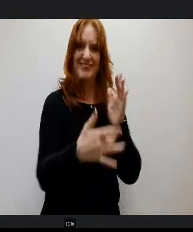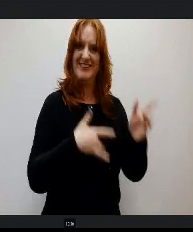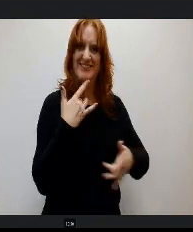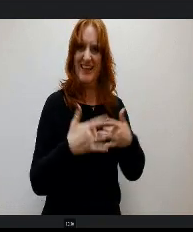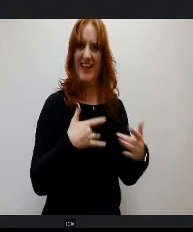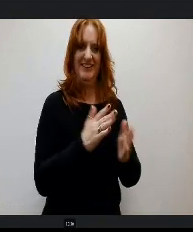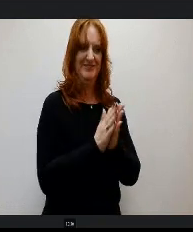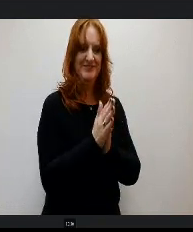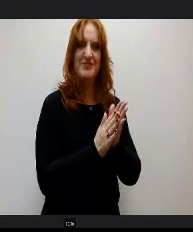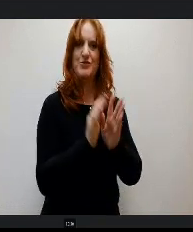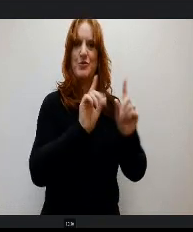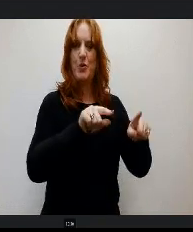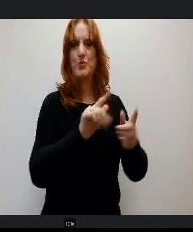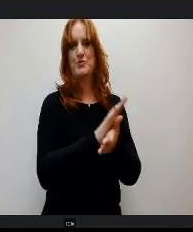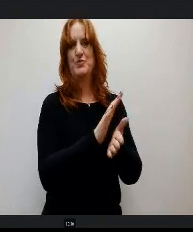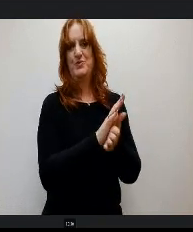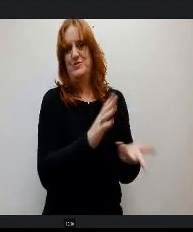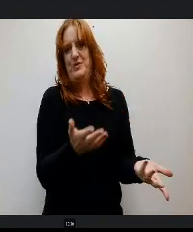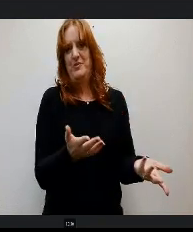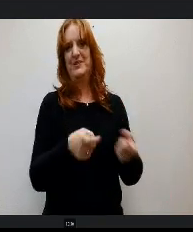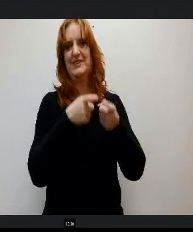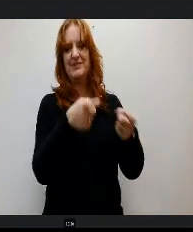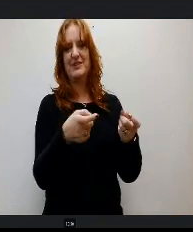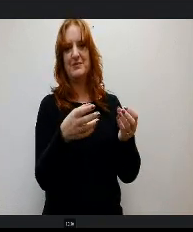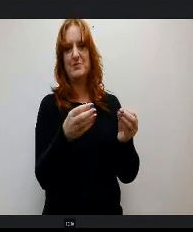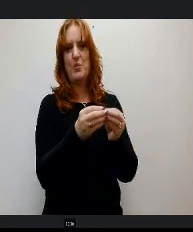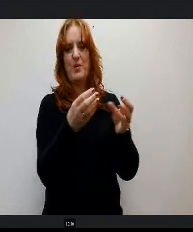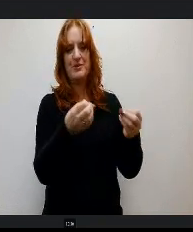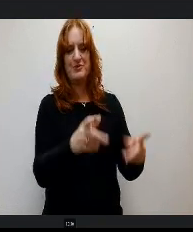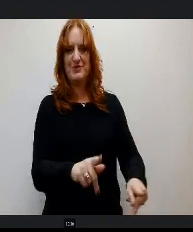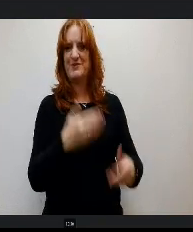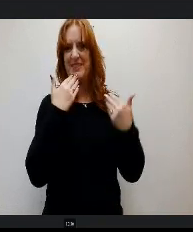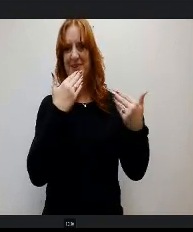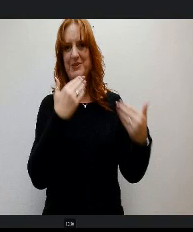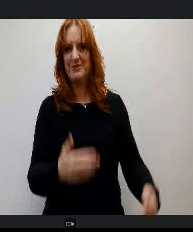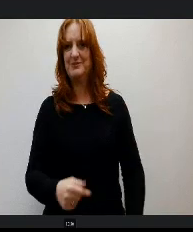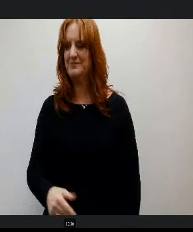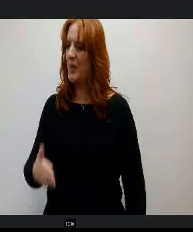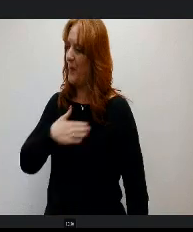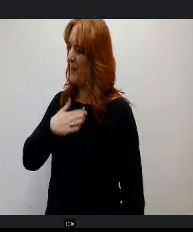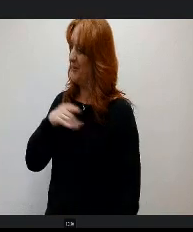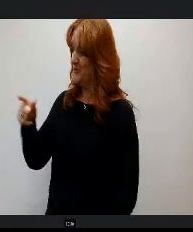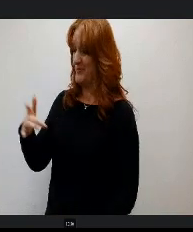thrilled that we're giving them more opportunities. Thanks. I'm happy you're excited about it. I know, Superintendent